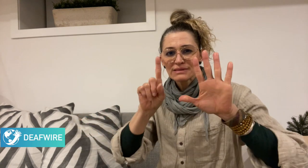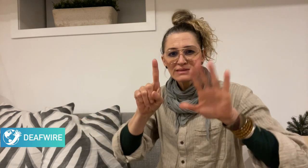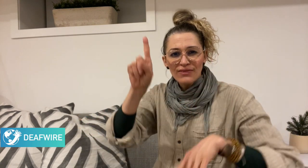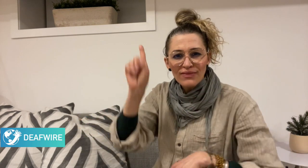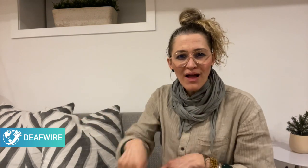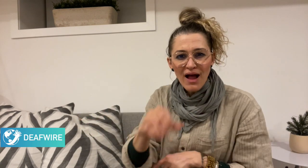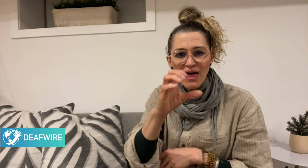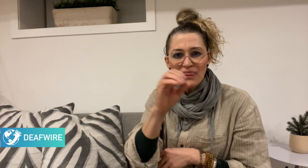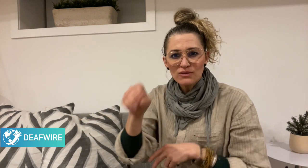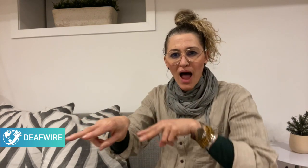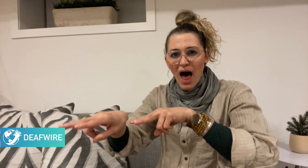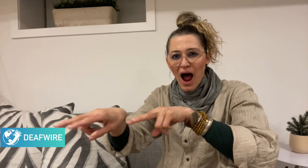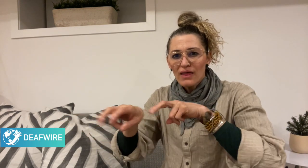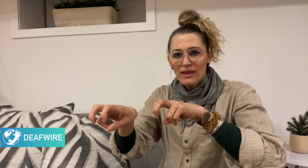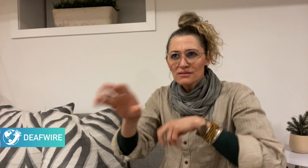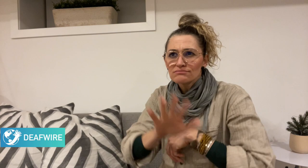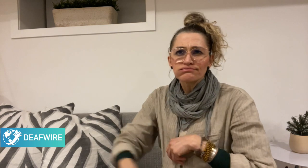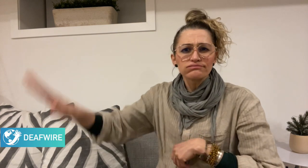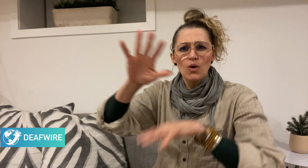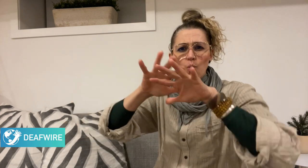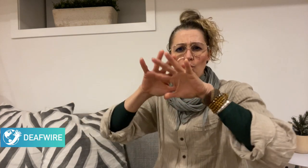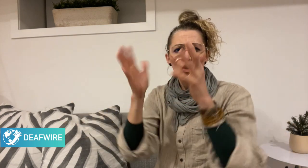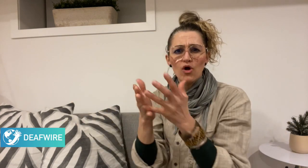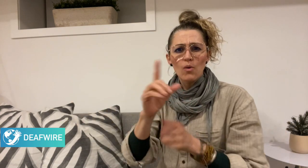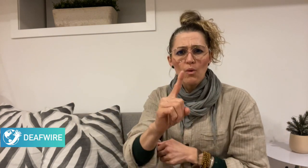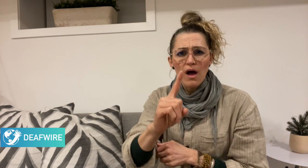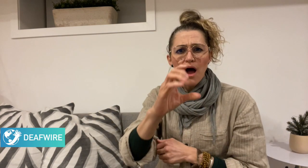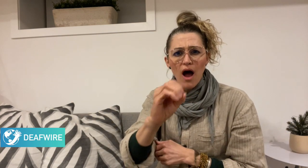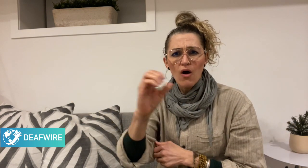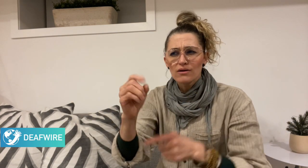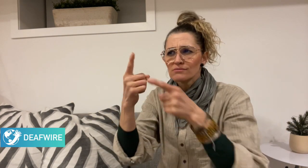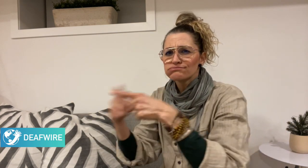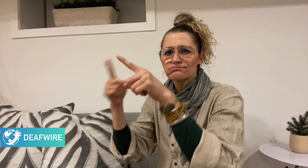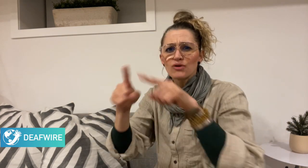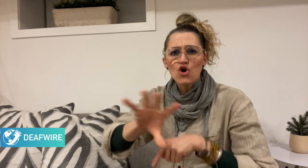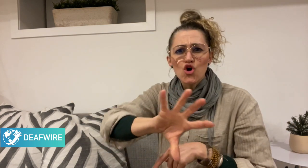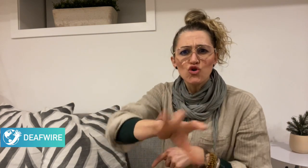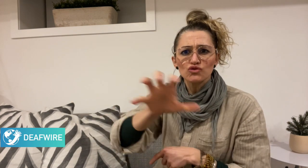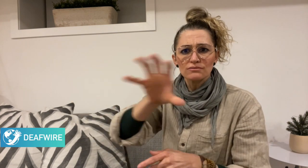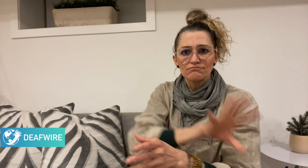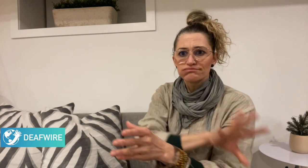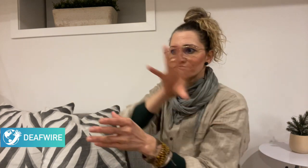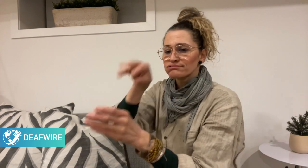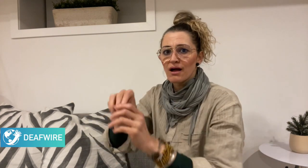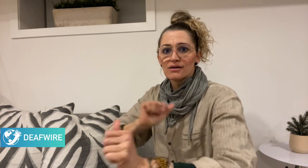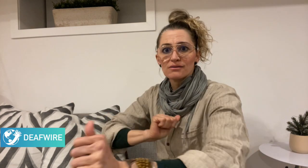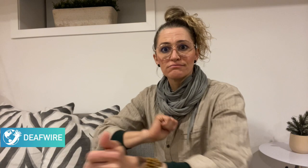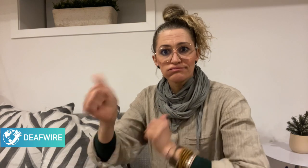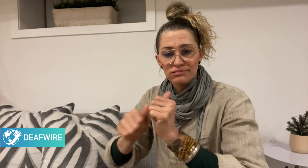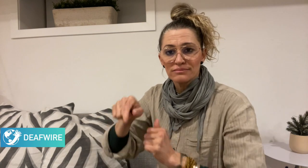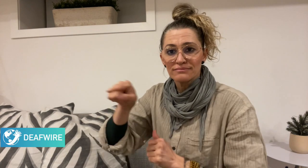where over 6000 athletes from 100 different countries